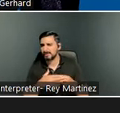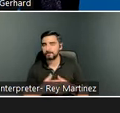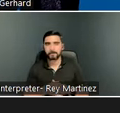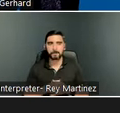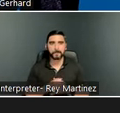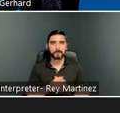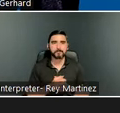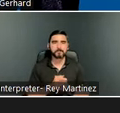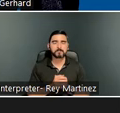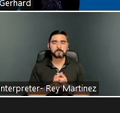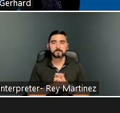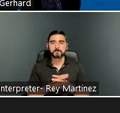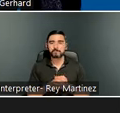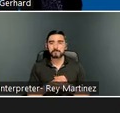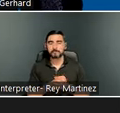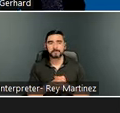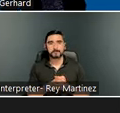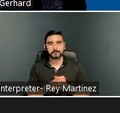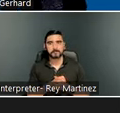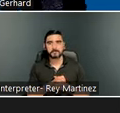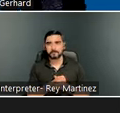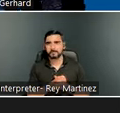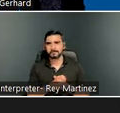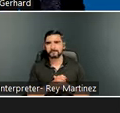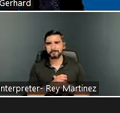We have also learned over the years that we can learn so much from all of you. This was